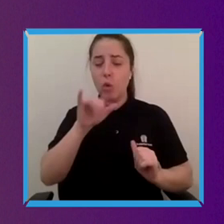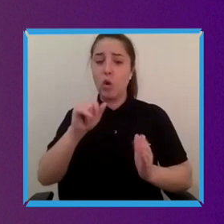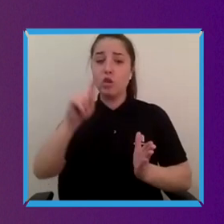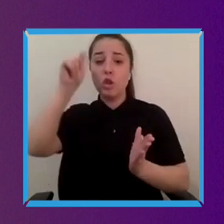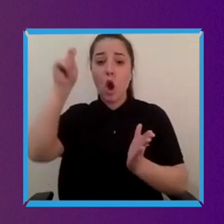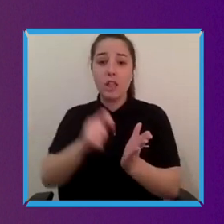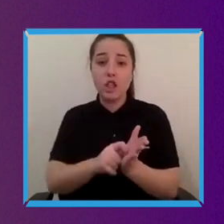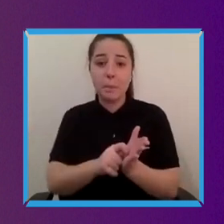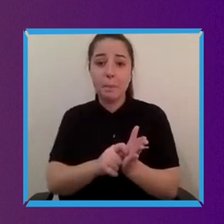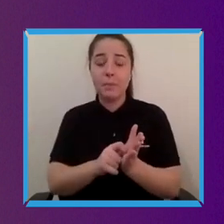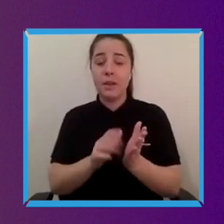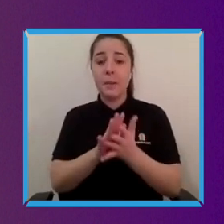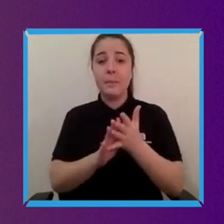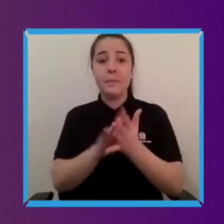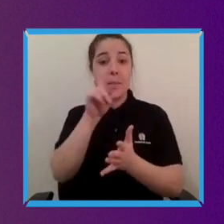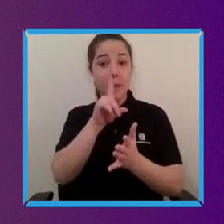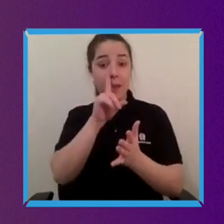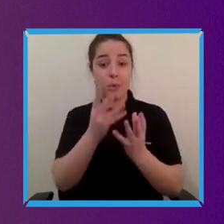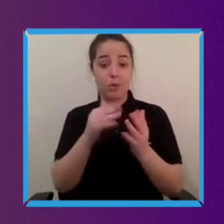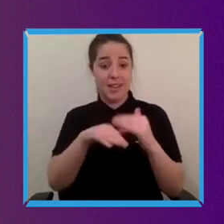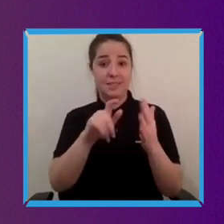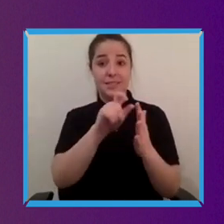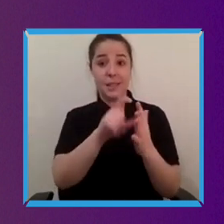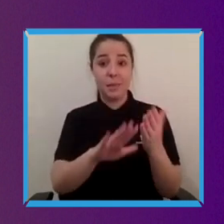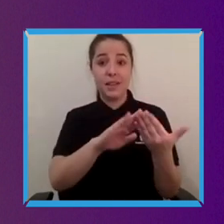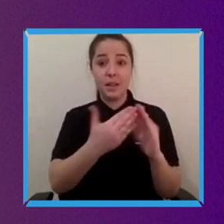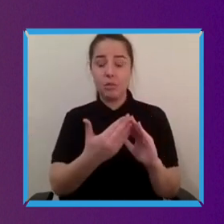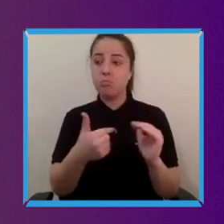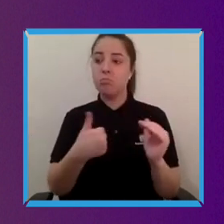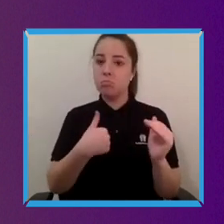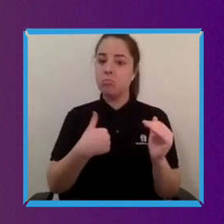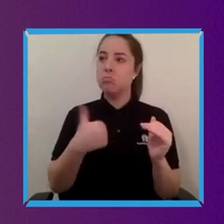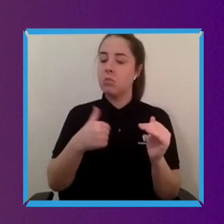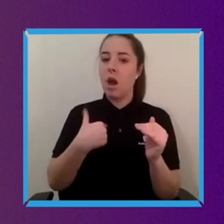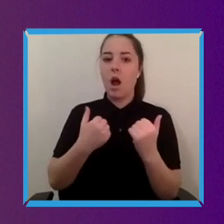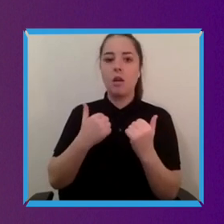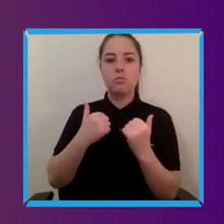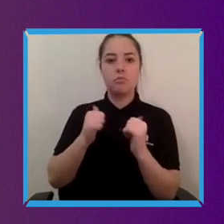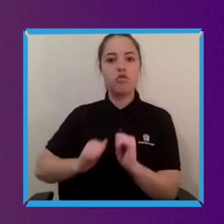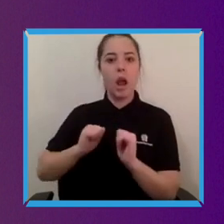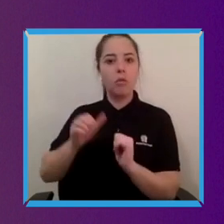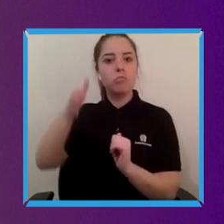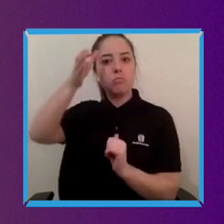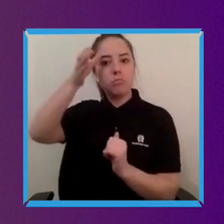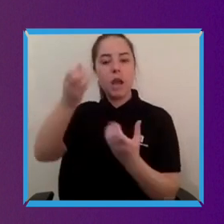community the people do do do you have those requisite skills and education needed.